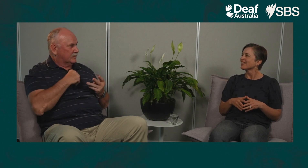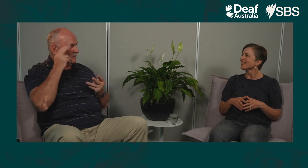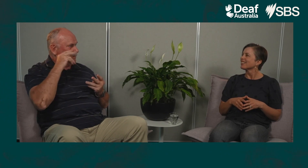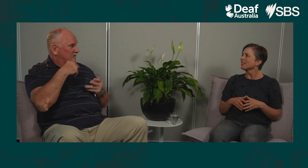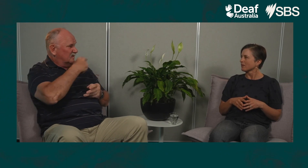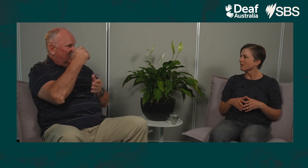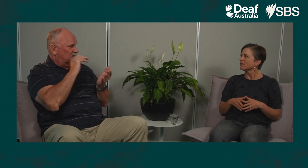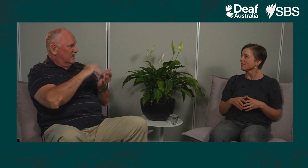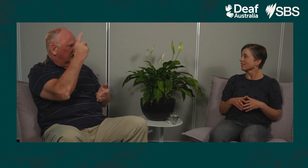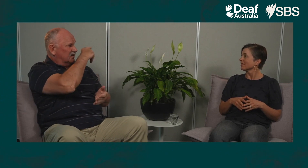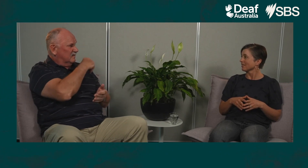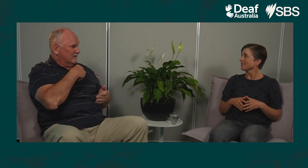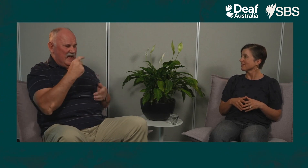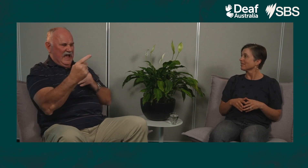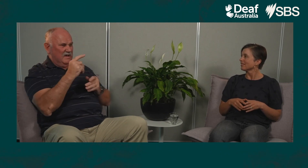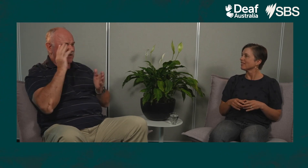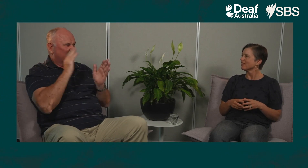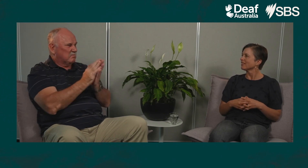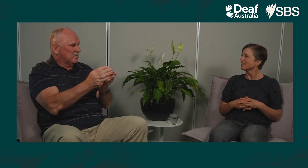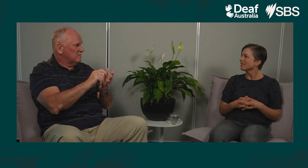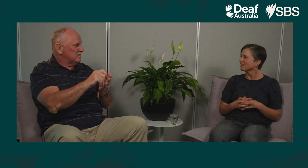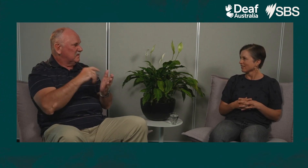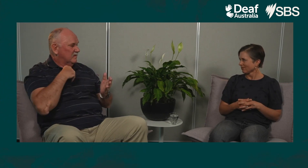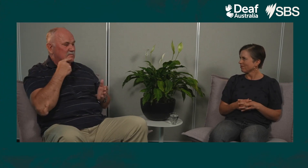Even my name, when I arrived in reception, they got me to sign in